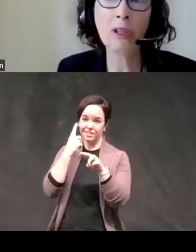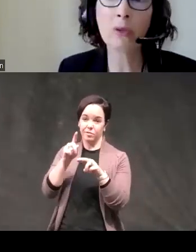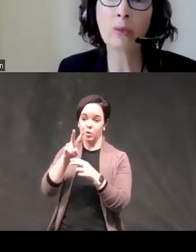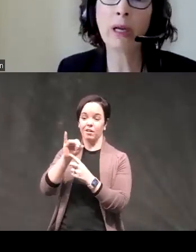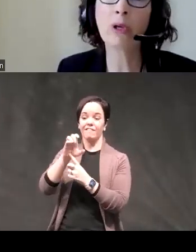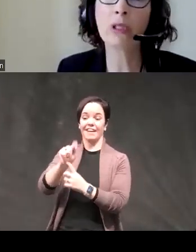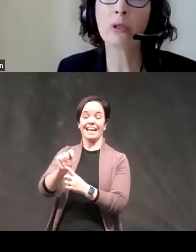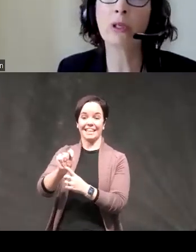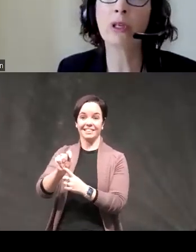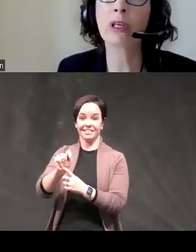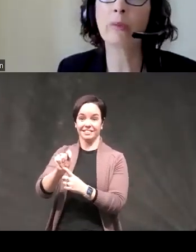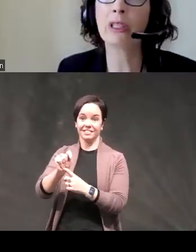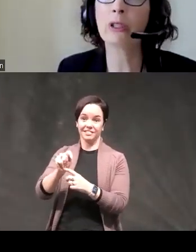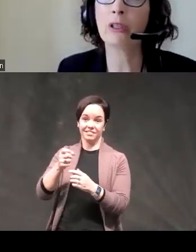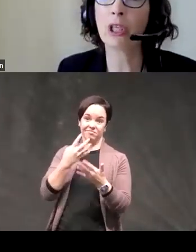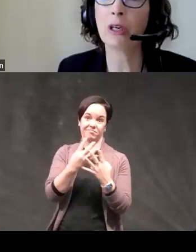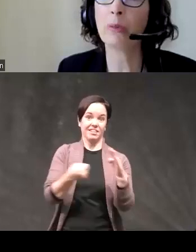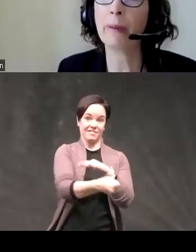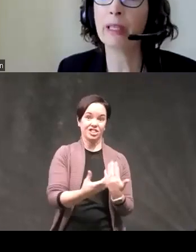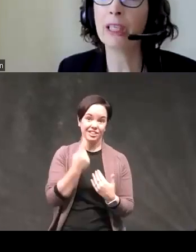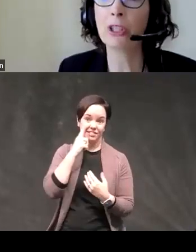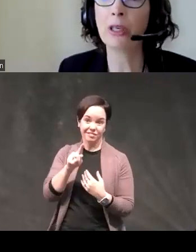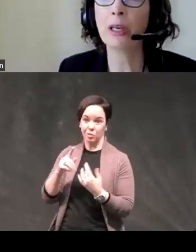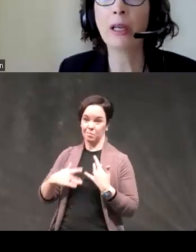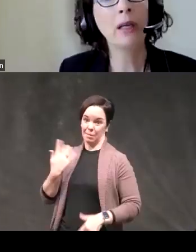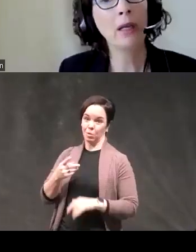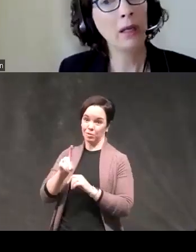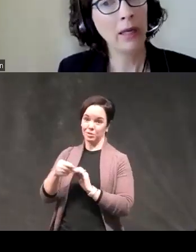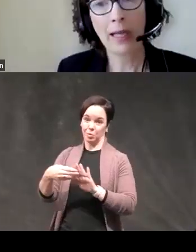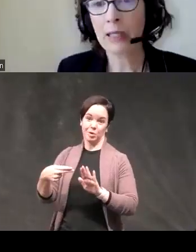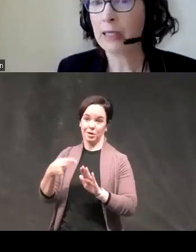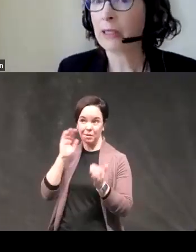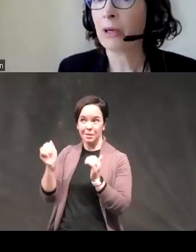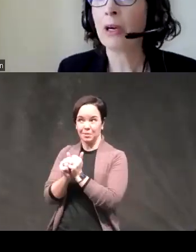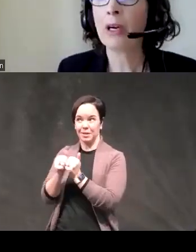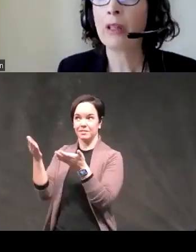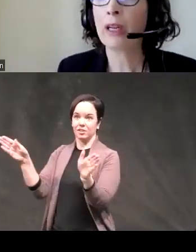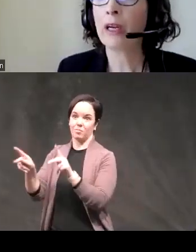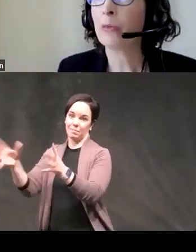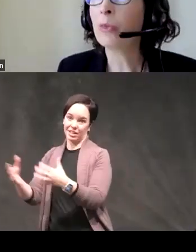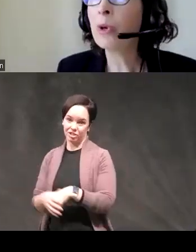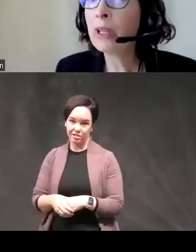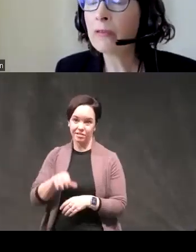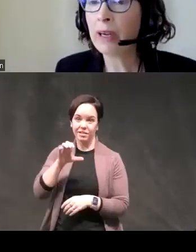those with bipolar disorder compared to the general population and CSR they're more than